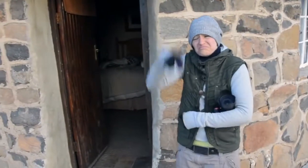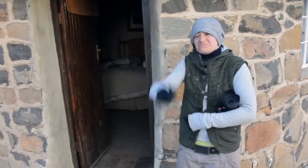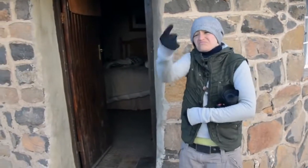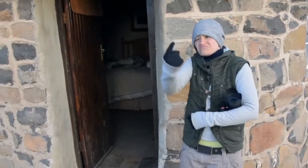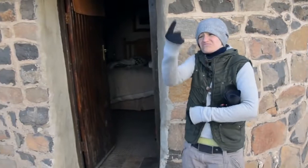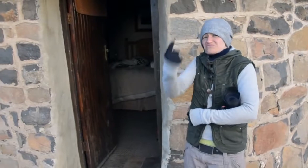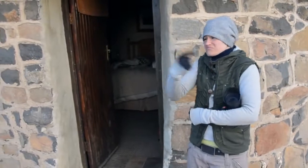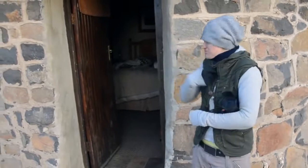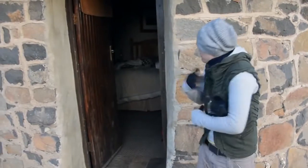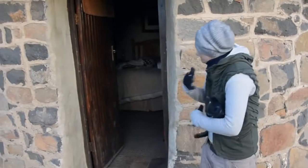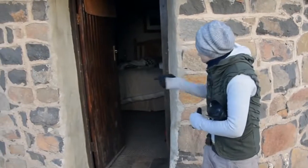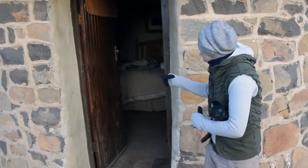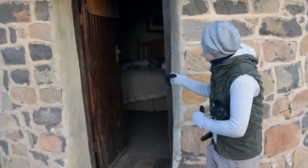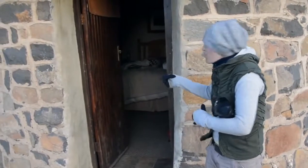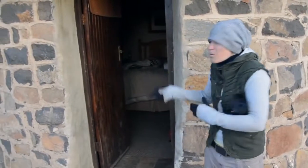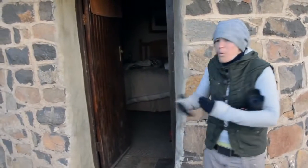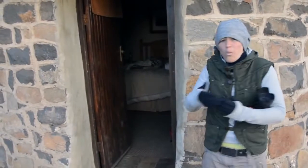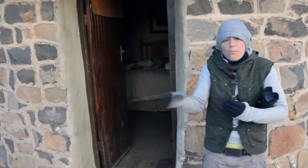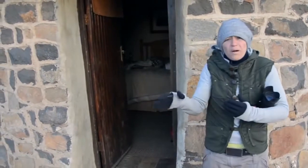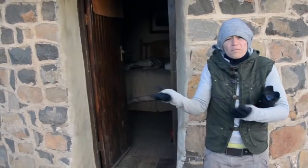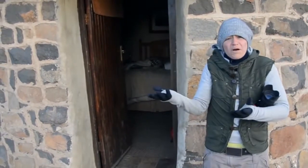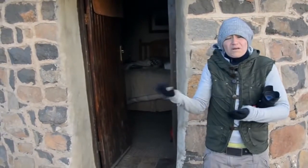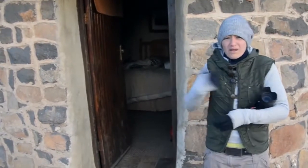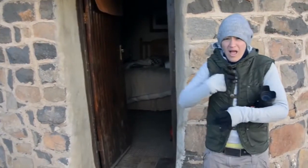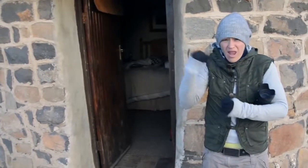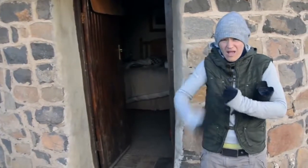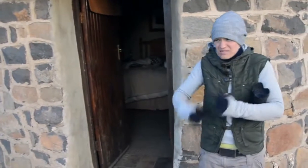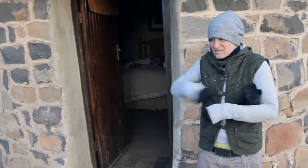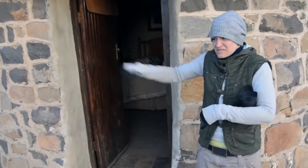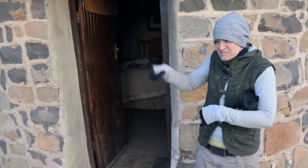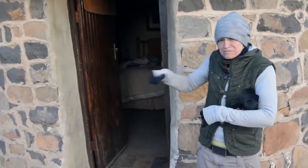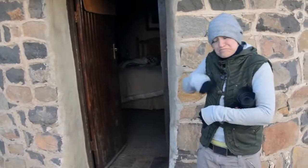As I was walking towards the chalet, I was surprised to find my door wide open